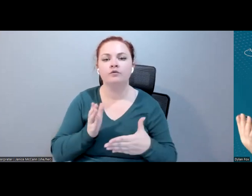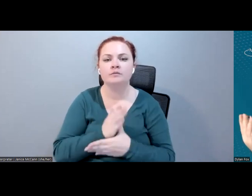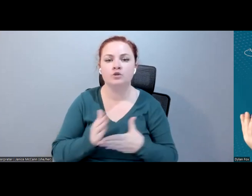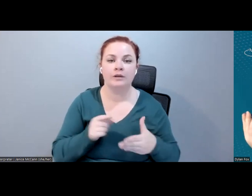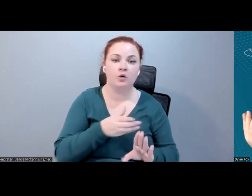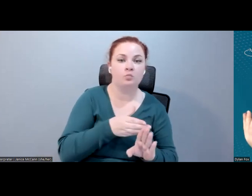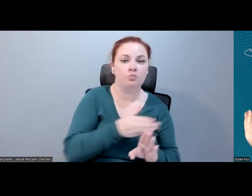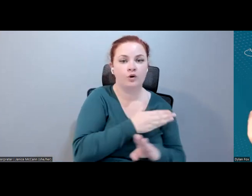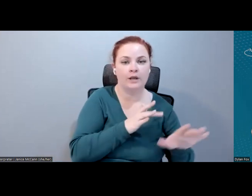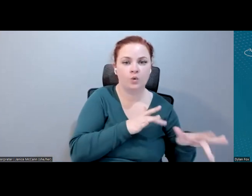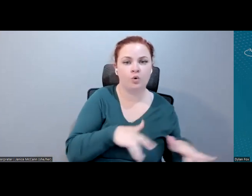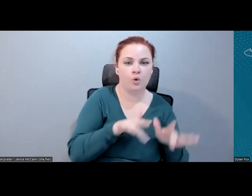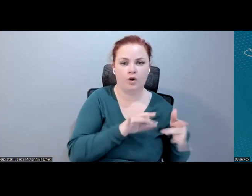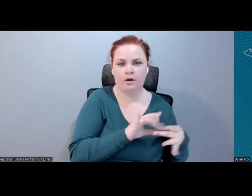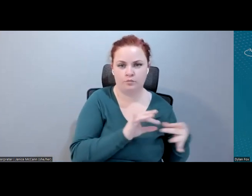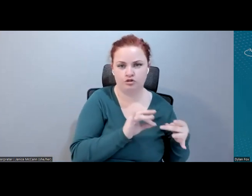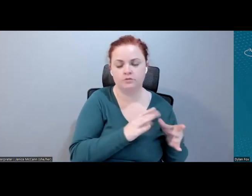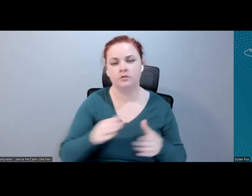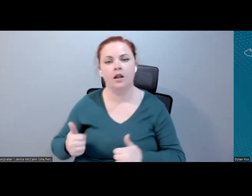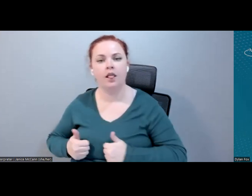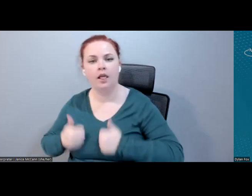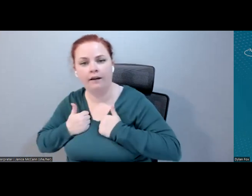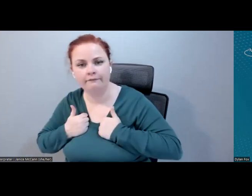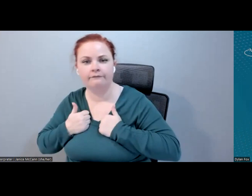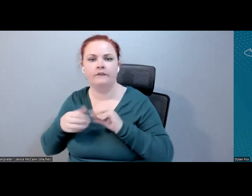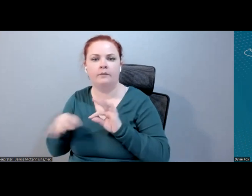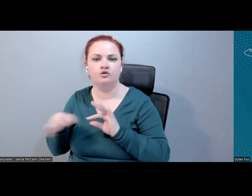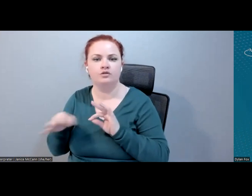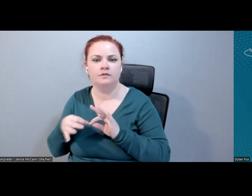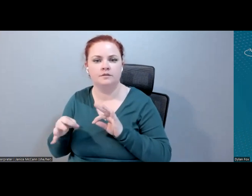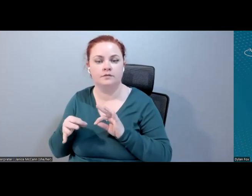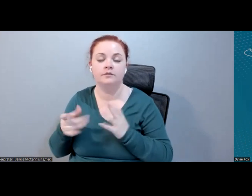captions and live captions. For example, if we were at a social